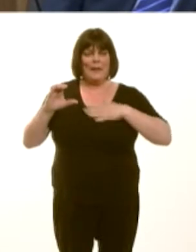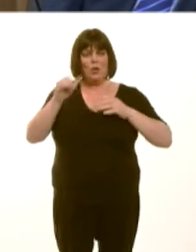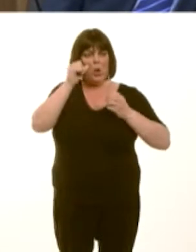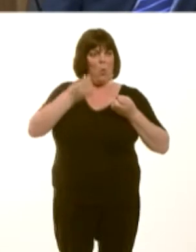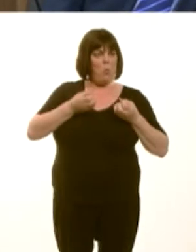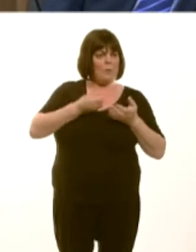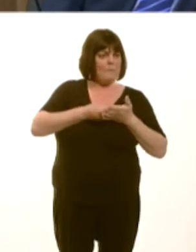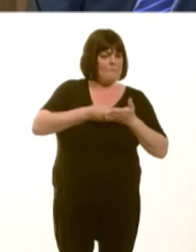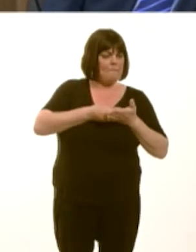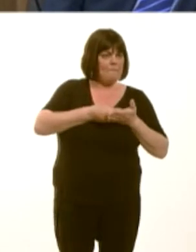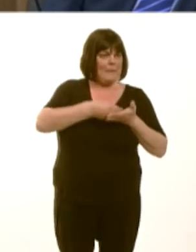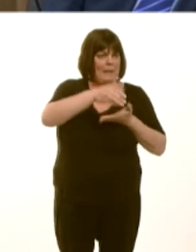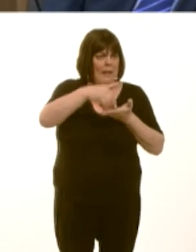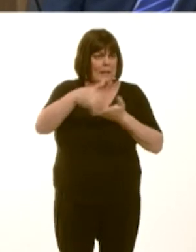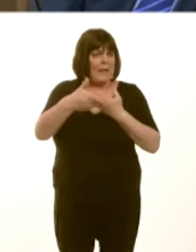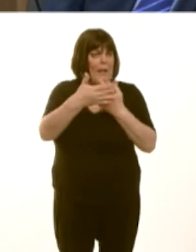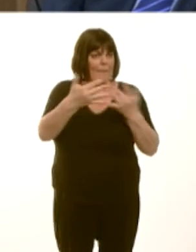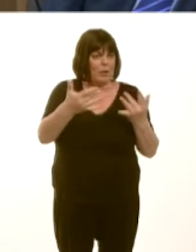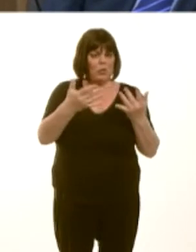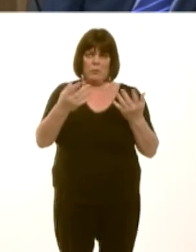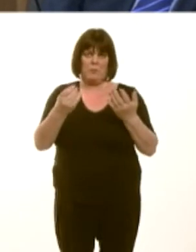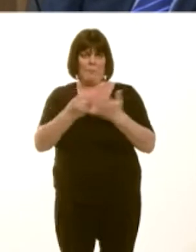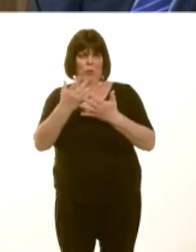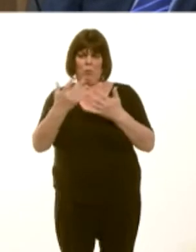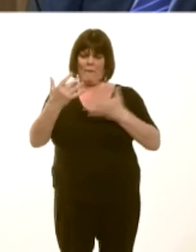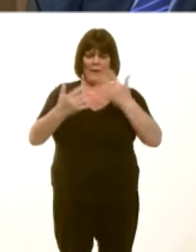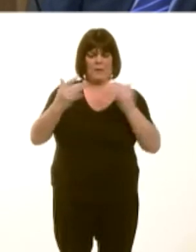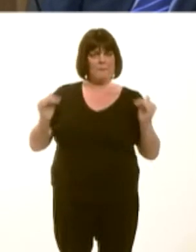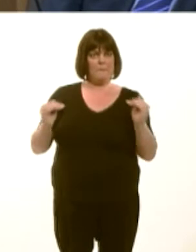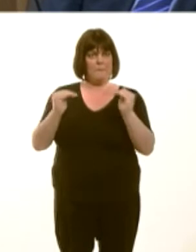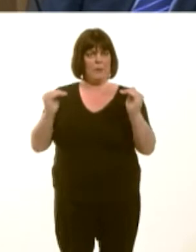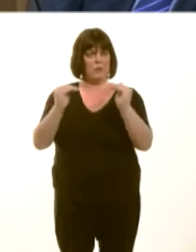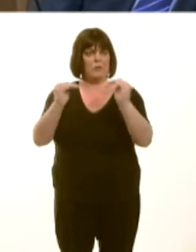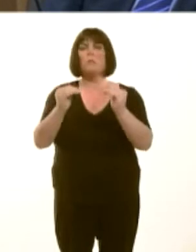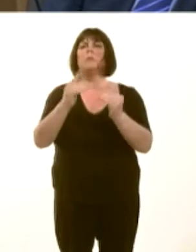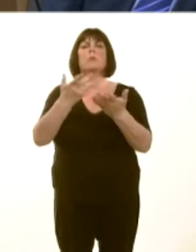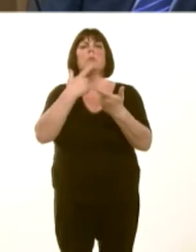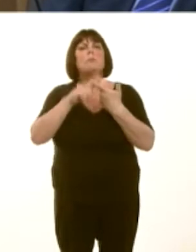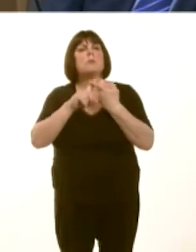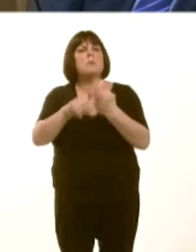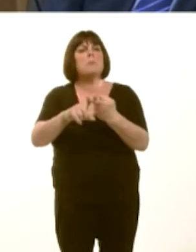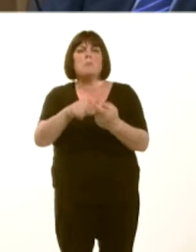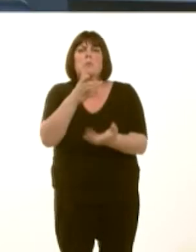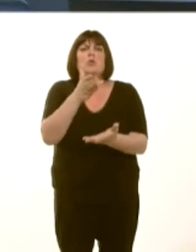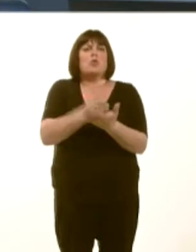obvious reasons, because they canít make the figures stack up. So, any kind of stability and certainty in the system is very much to be welcomed.